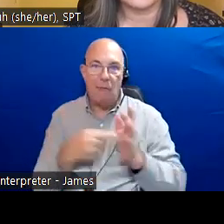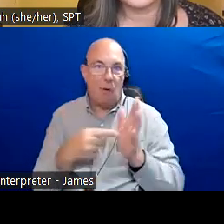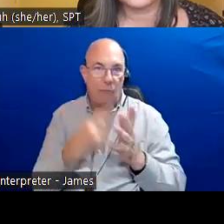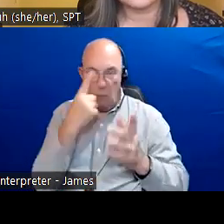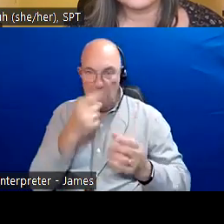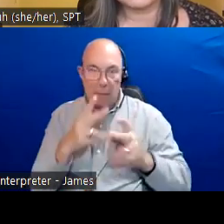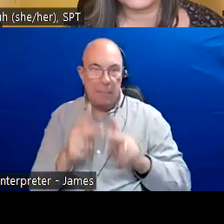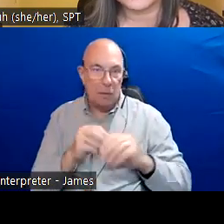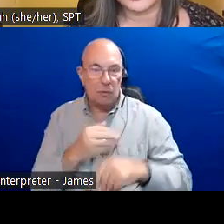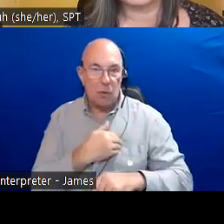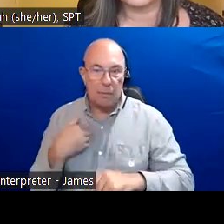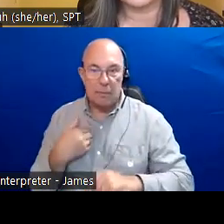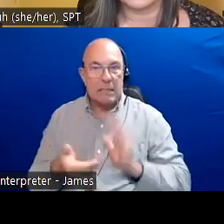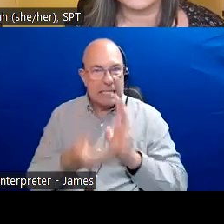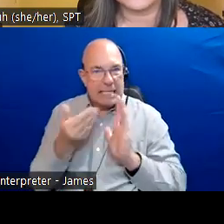difficult decision to make this election.